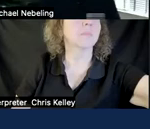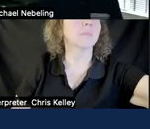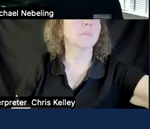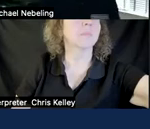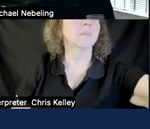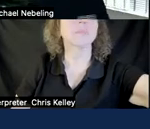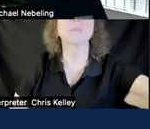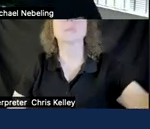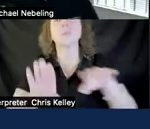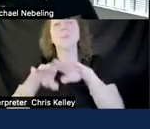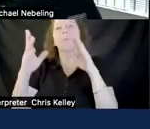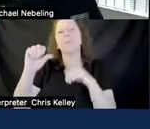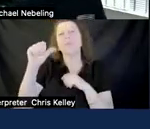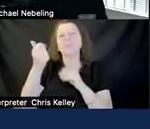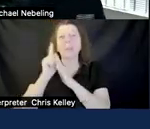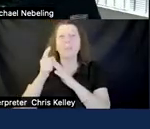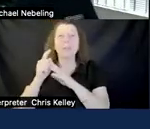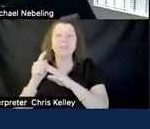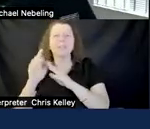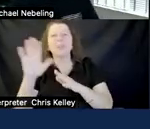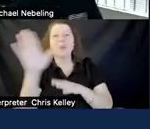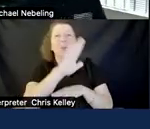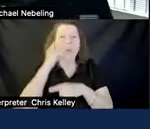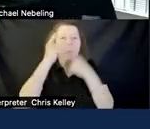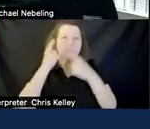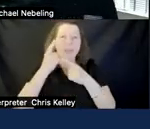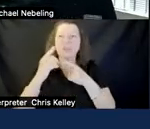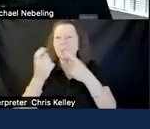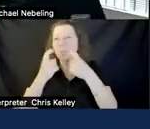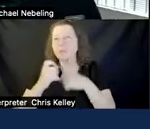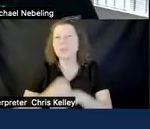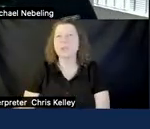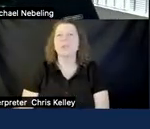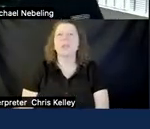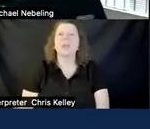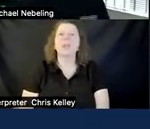questions here i'll put one in the slack the same question but what interesting xr experiences